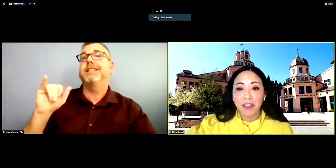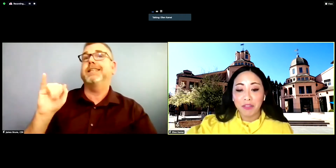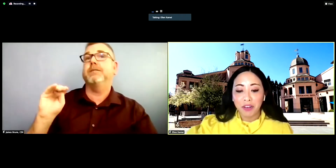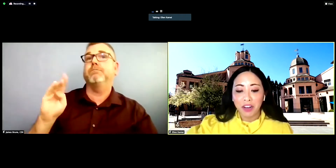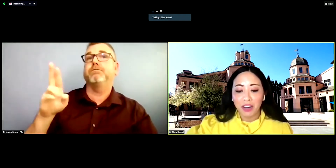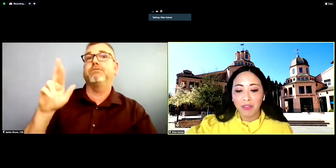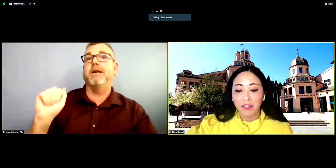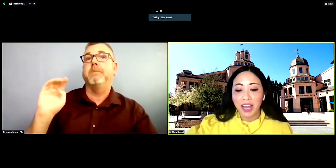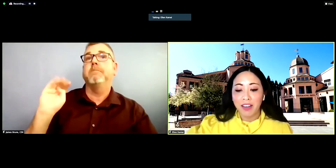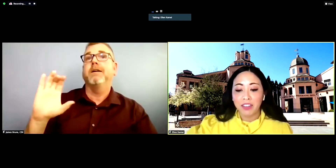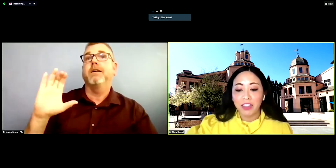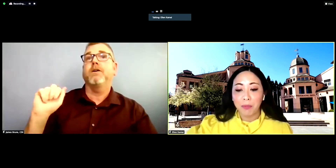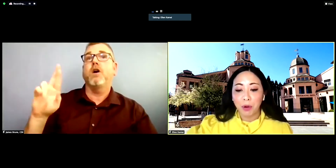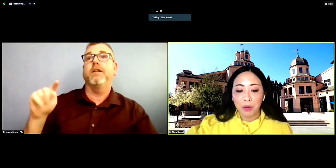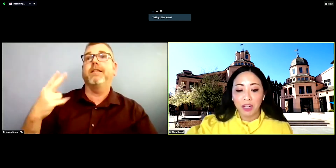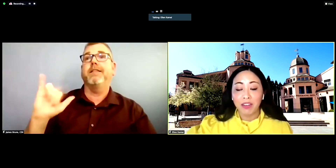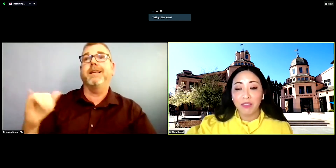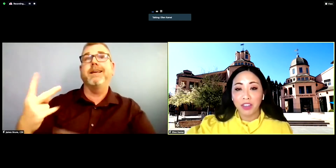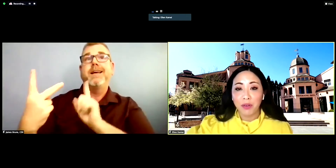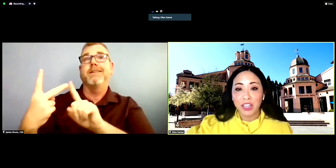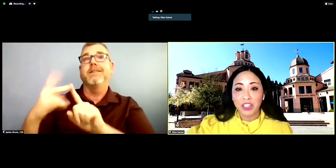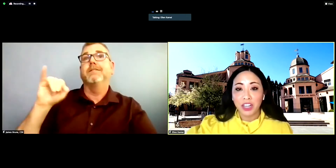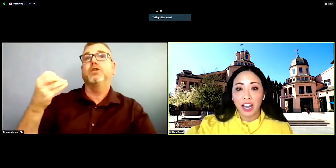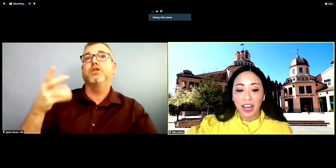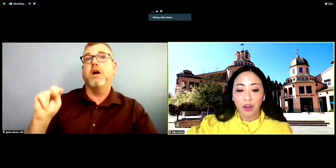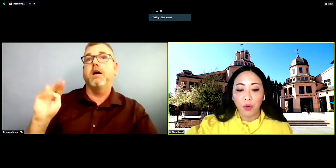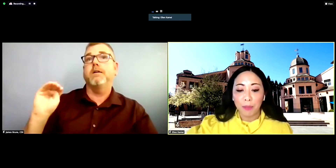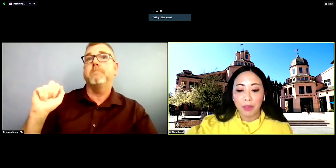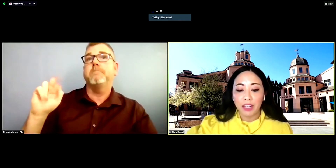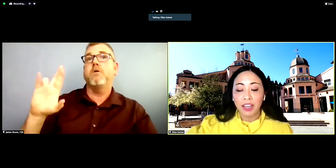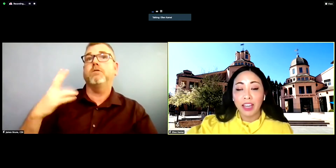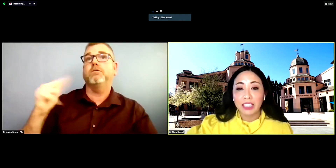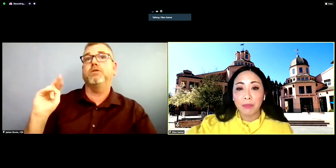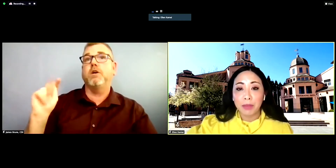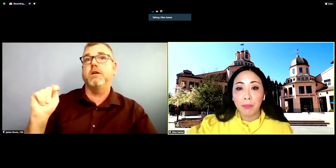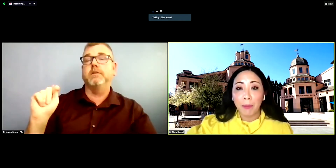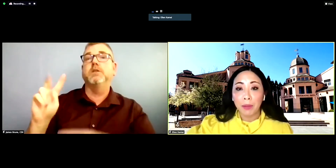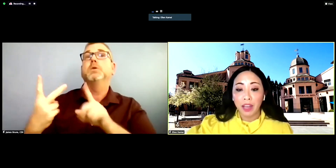effort involved having the appropriate configuration and equipment to meet public